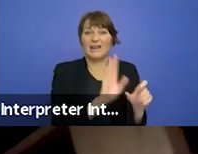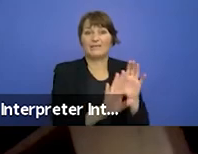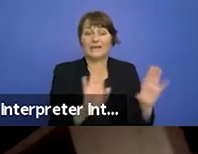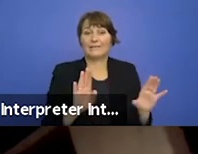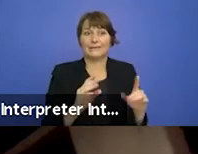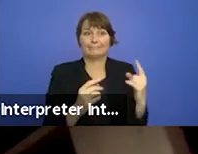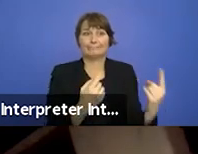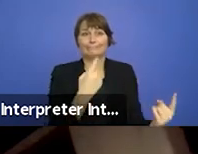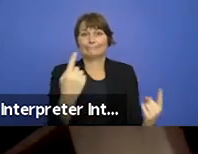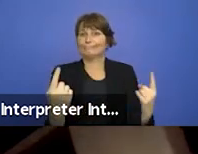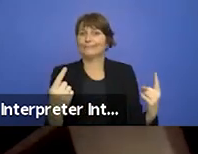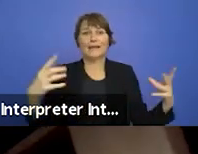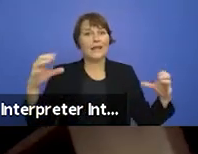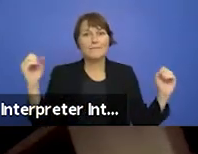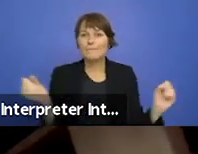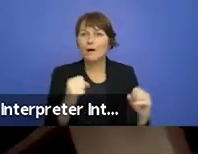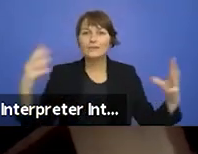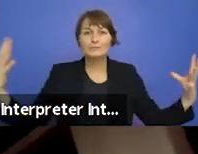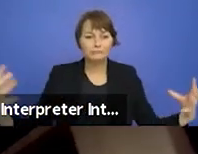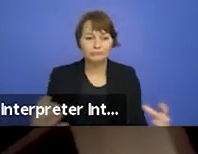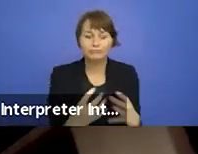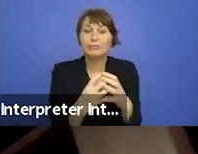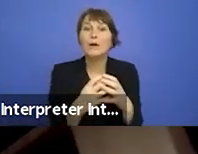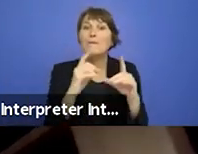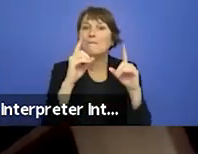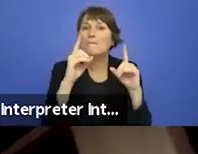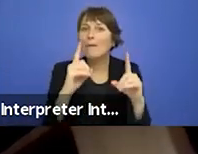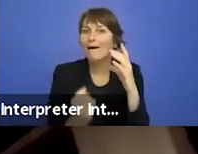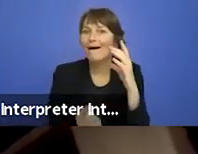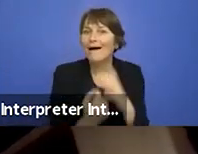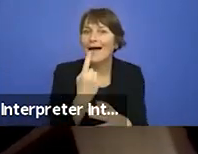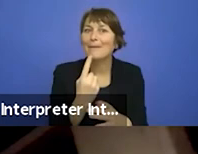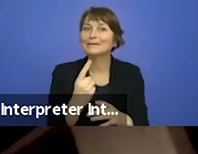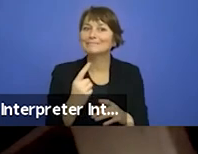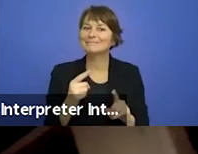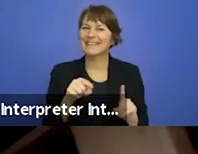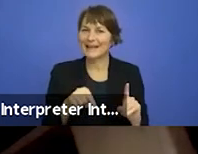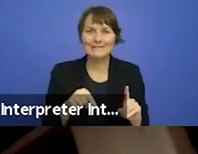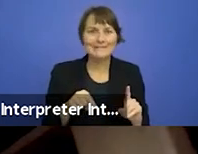Of course inside the unexpected the potential for change is hiding.When